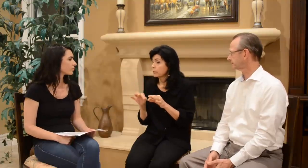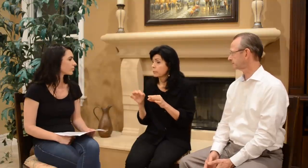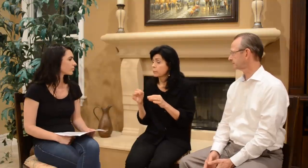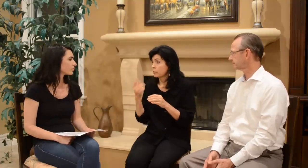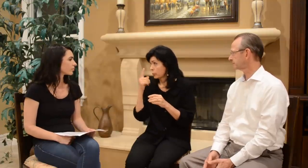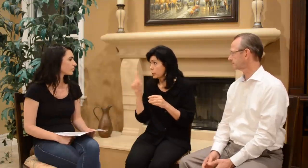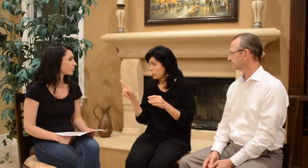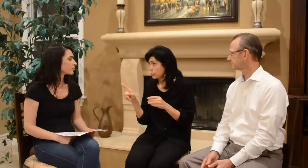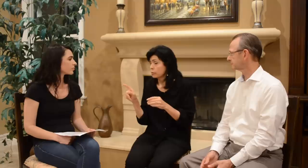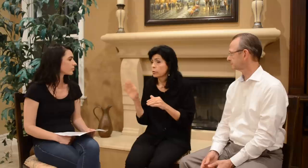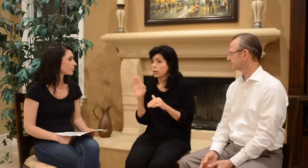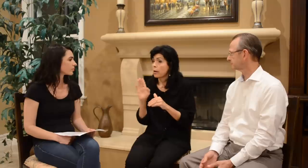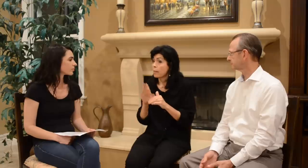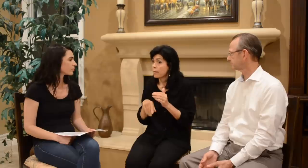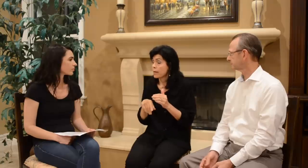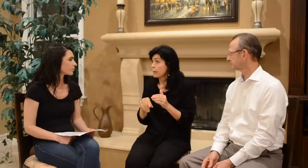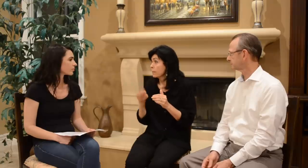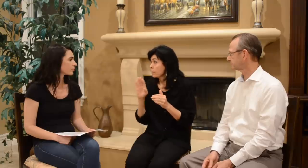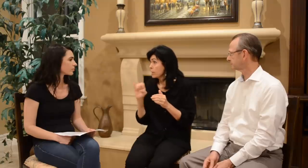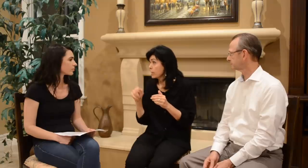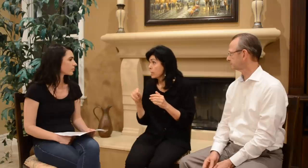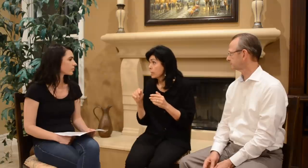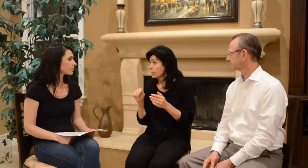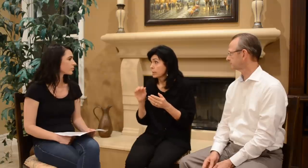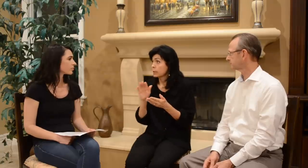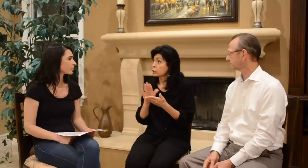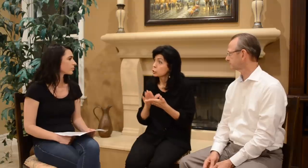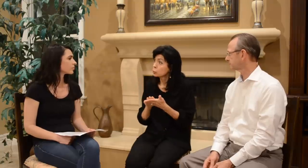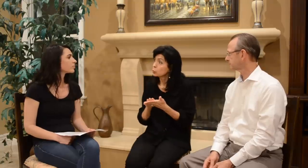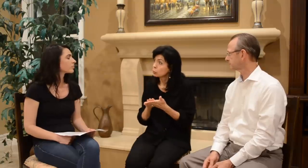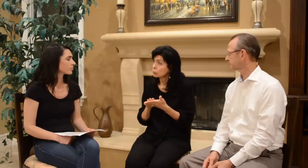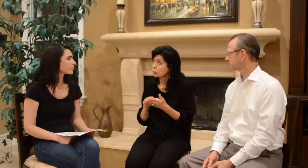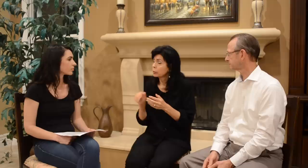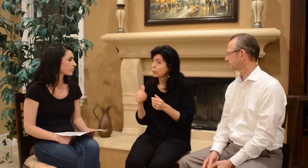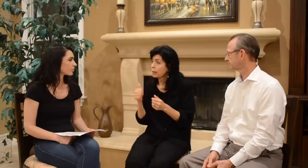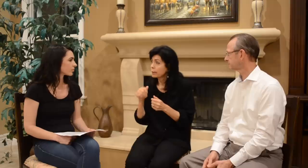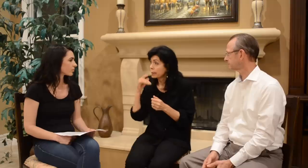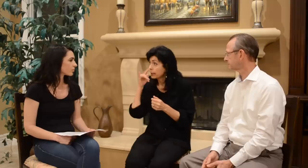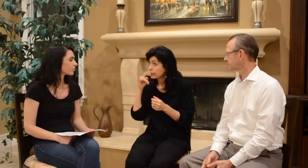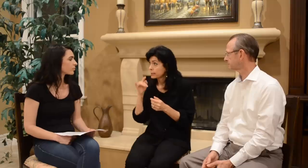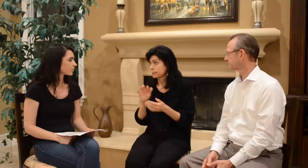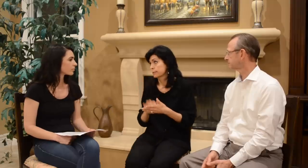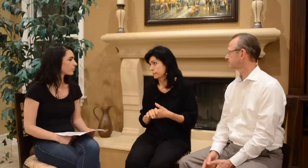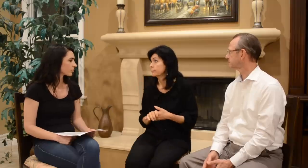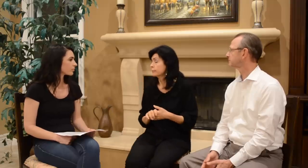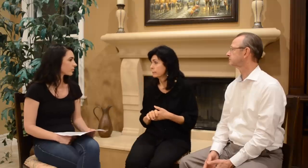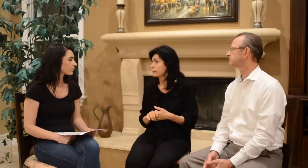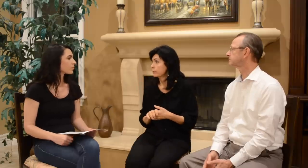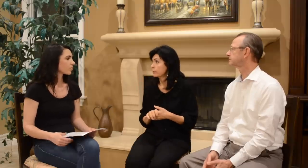for you than being at school with other kids.